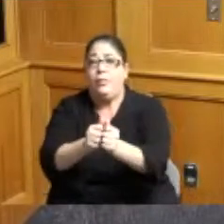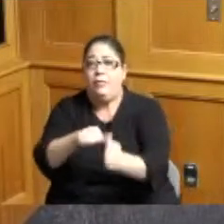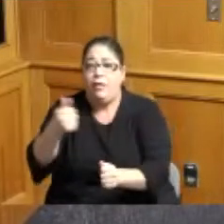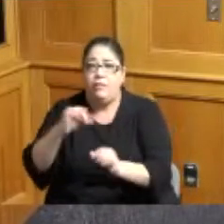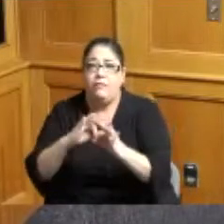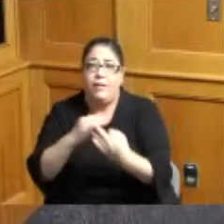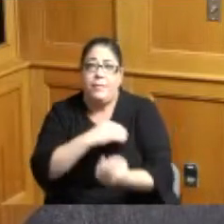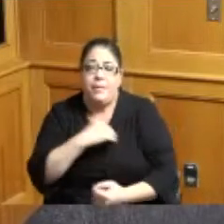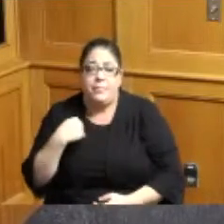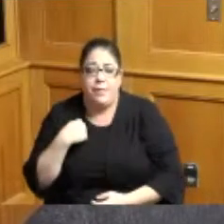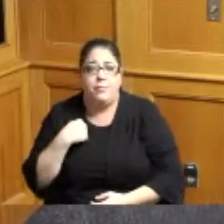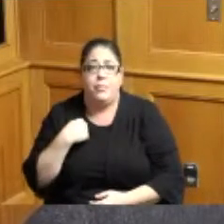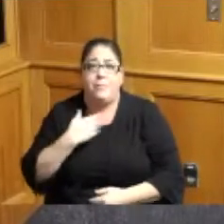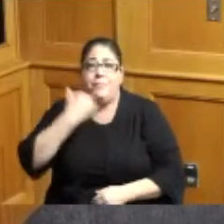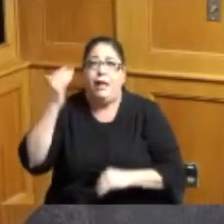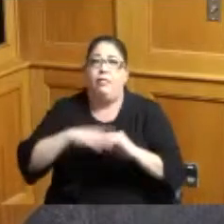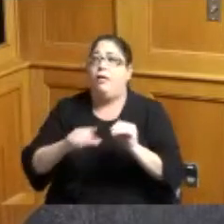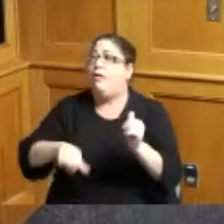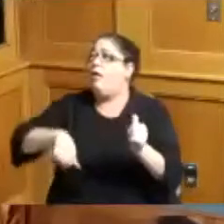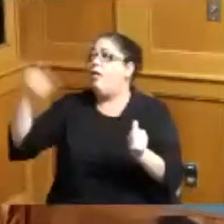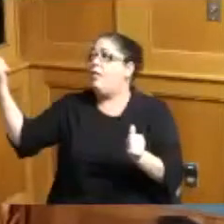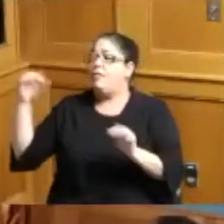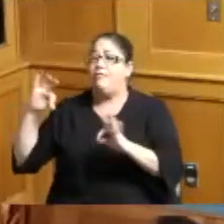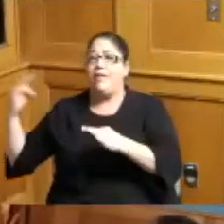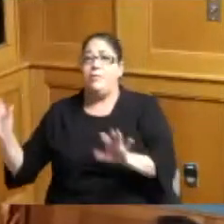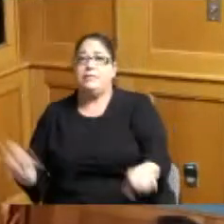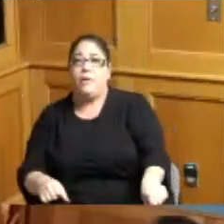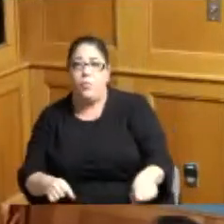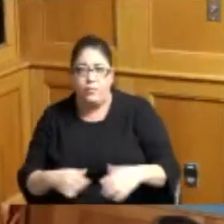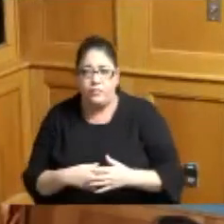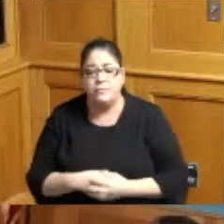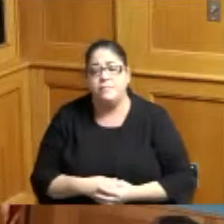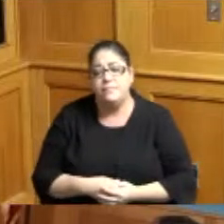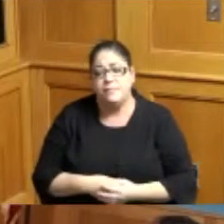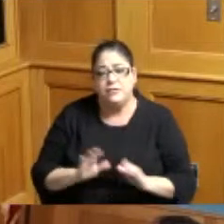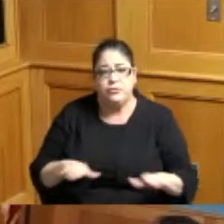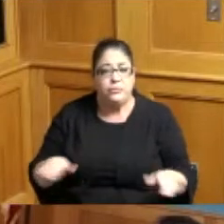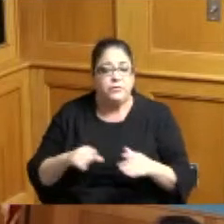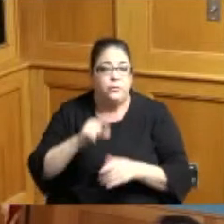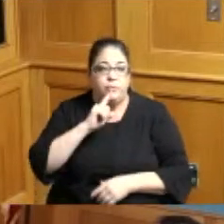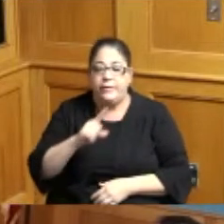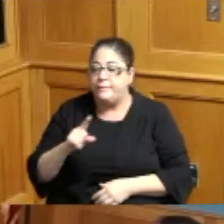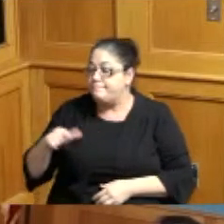President Reece would you like to say a few words yeah I just want to commend the both